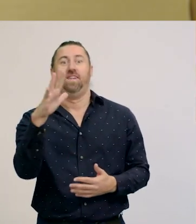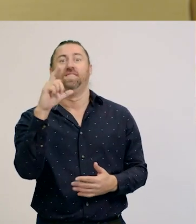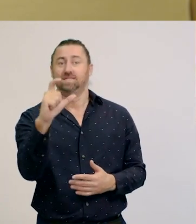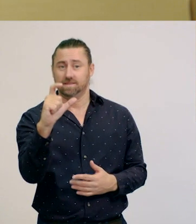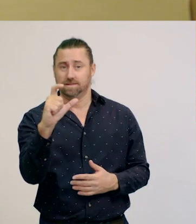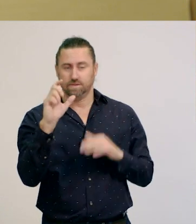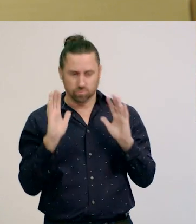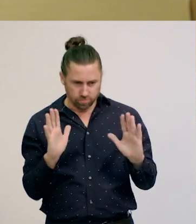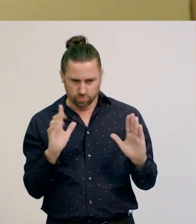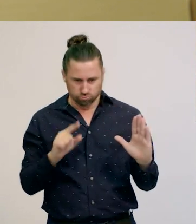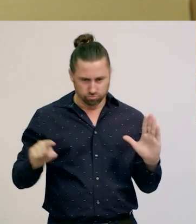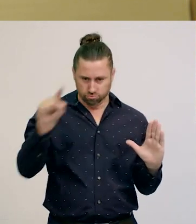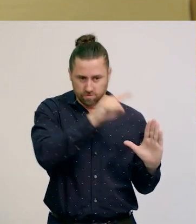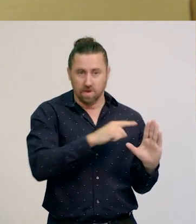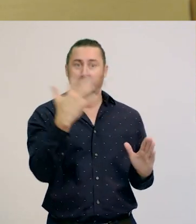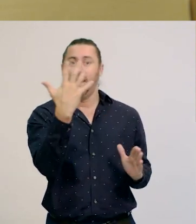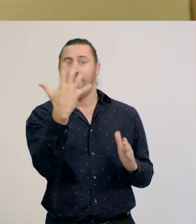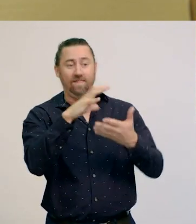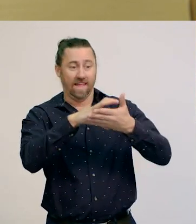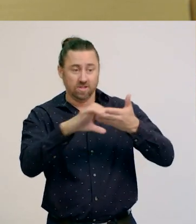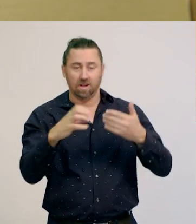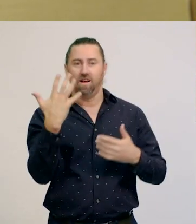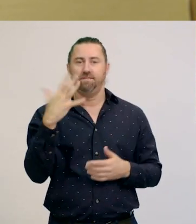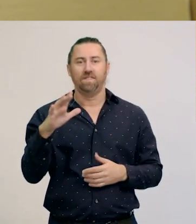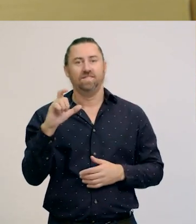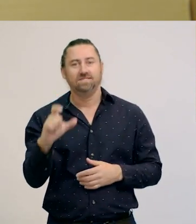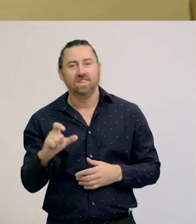So, I have $15 and 50c.